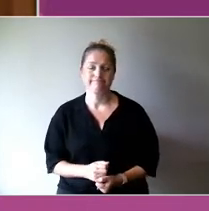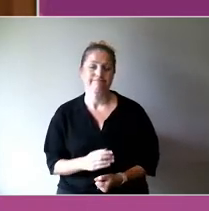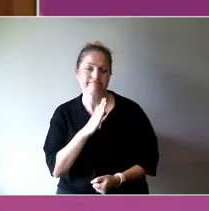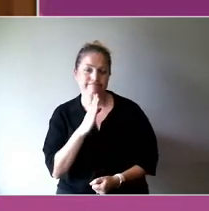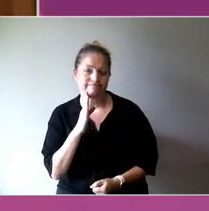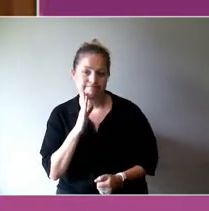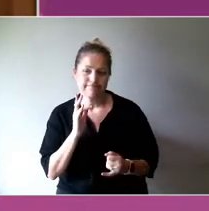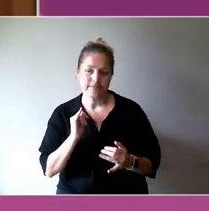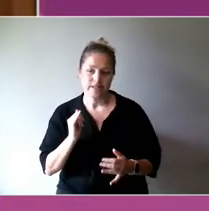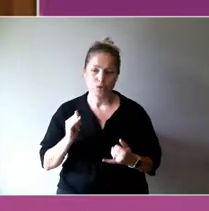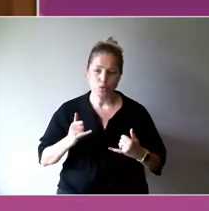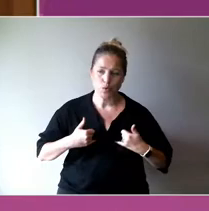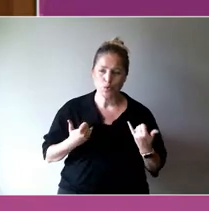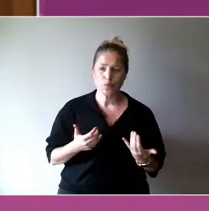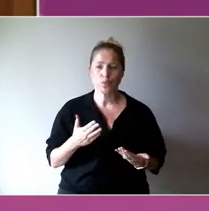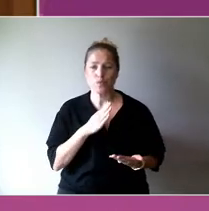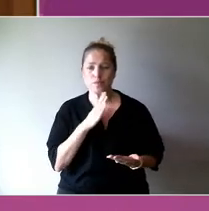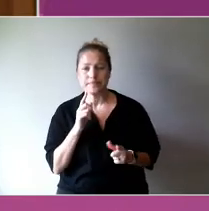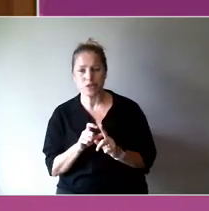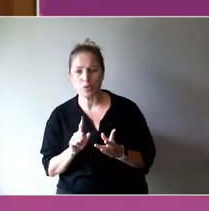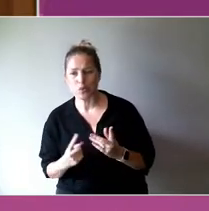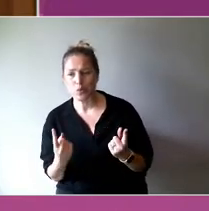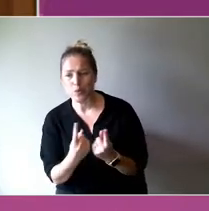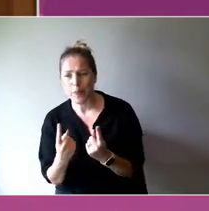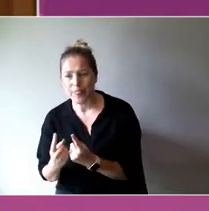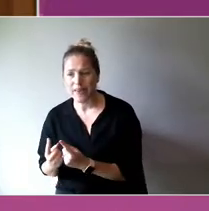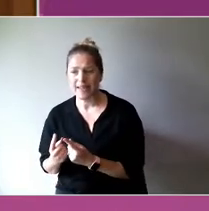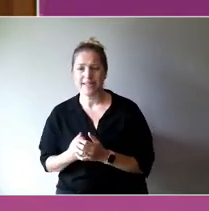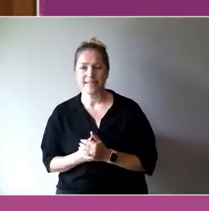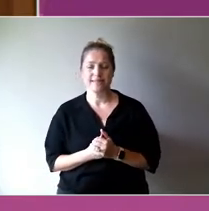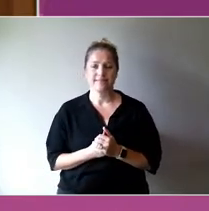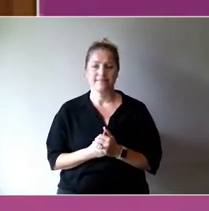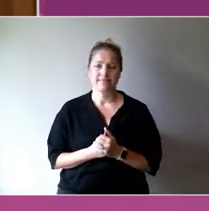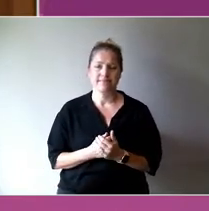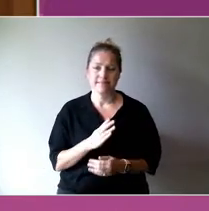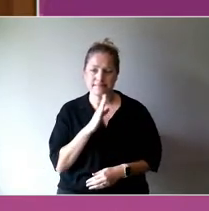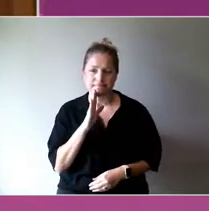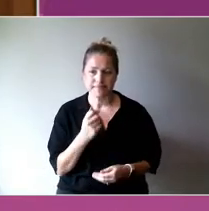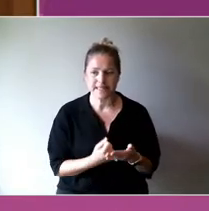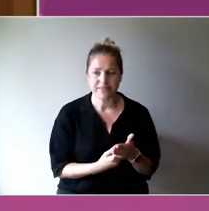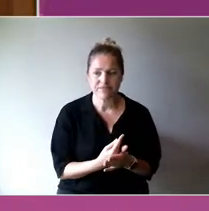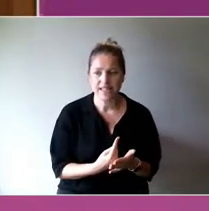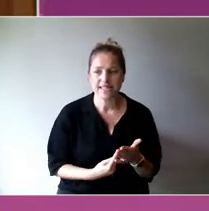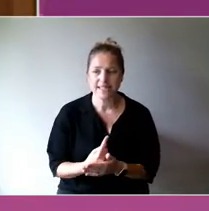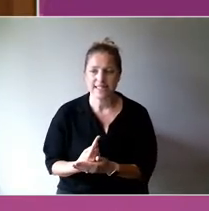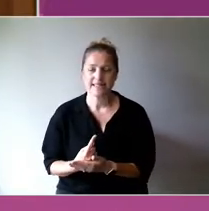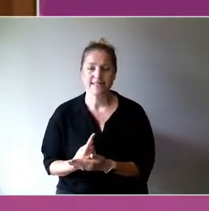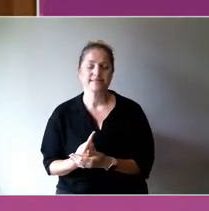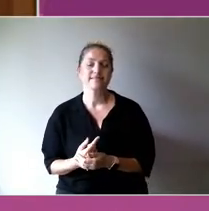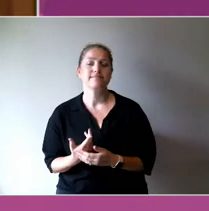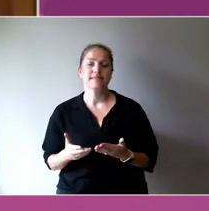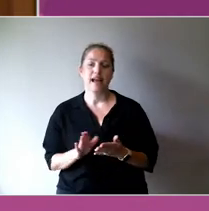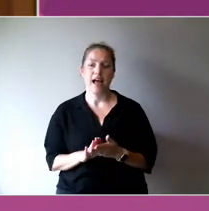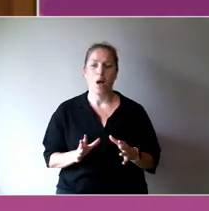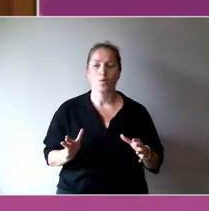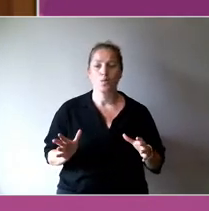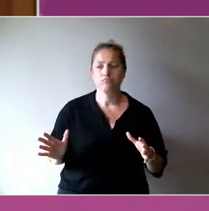And that lost joy of events and music and gathering together with people is such a missing